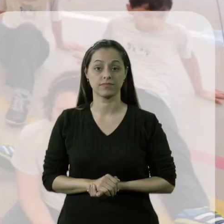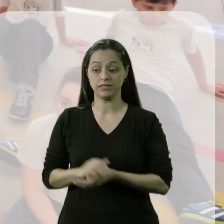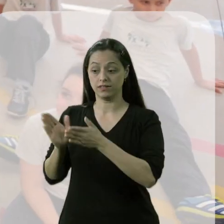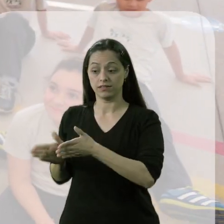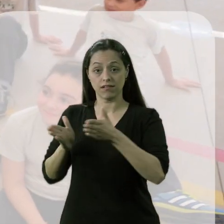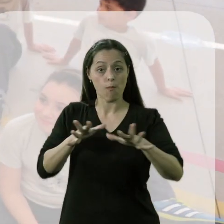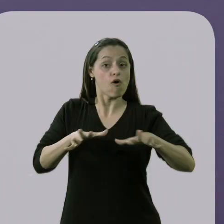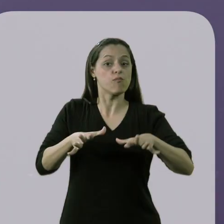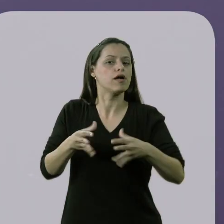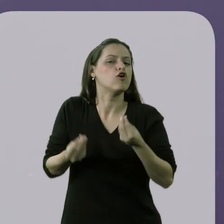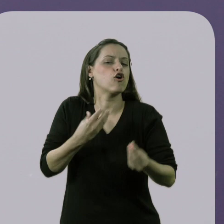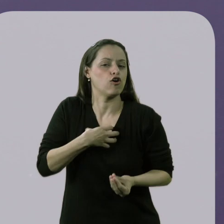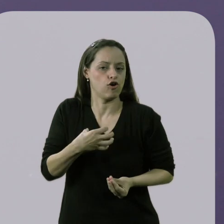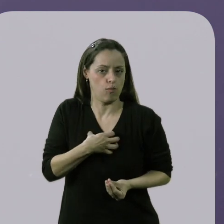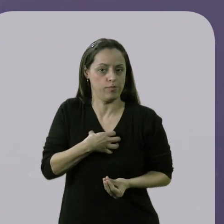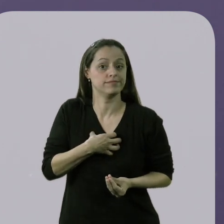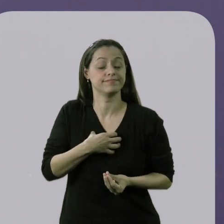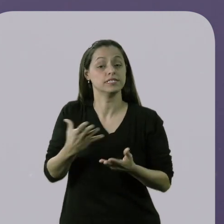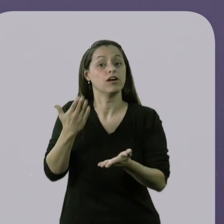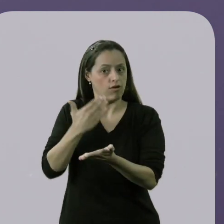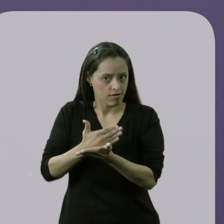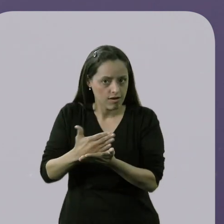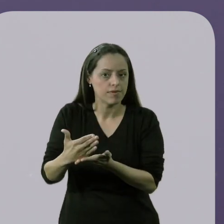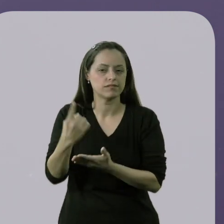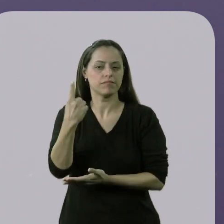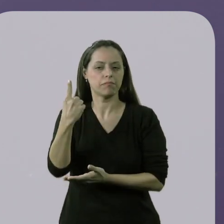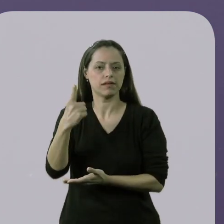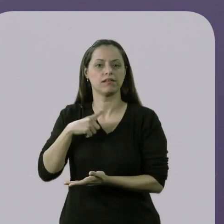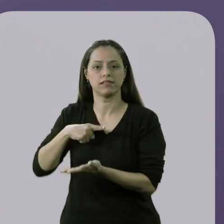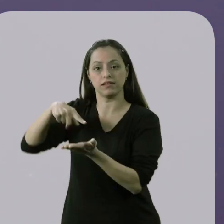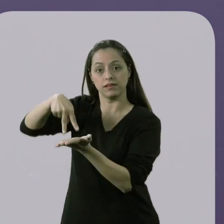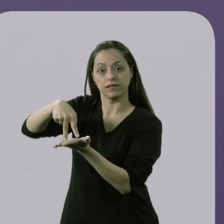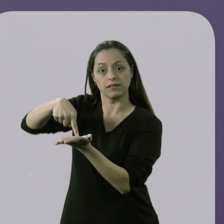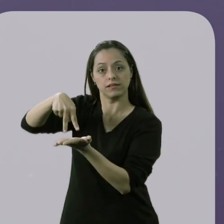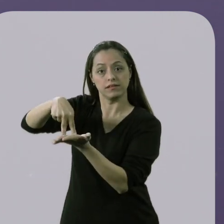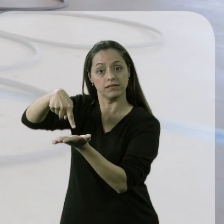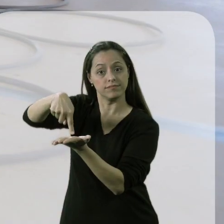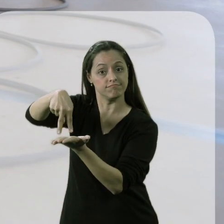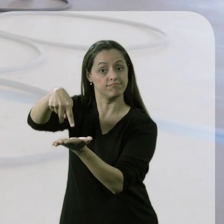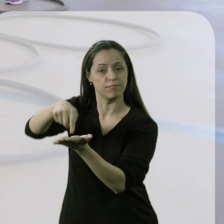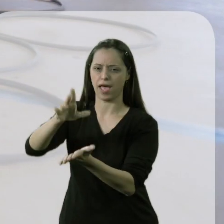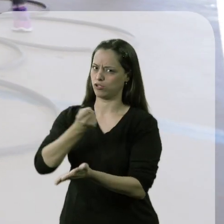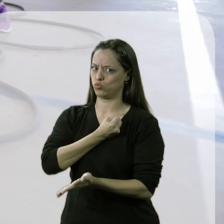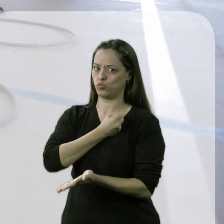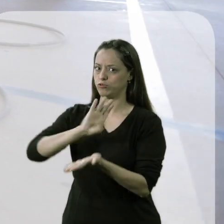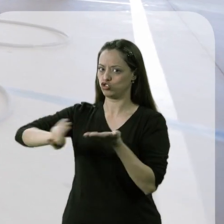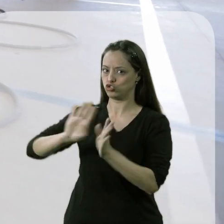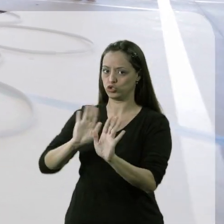The motor circuit with the whole class begins with the game of hopscotch, but unnumbered.